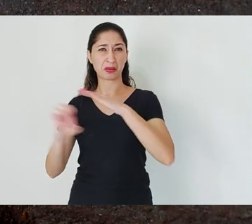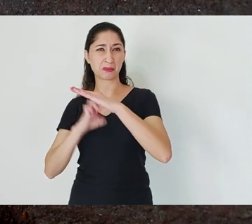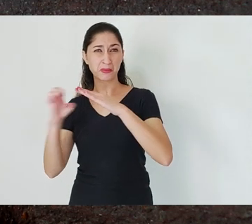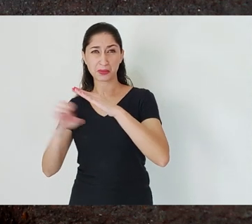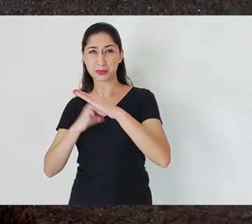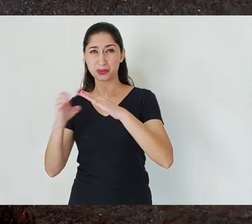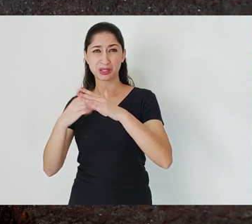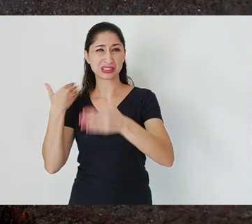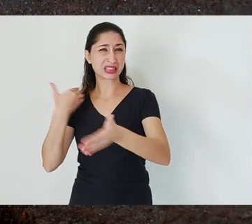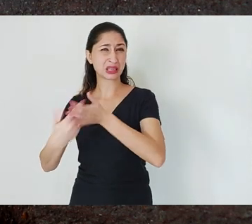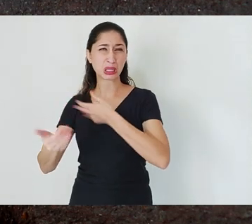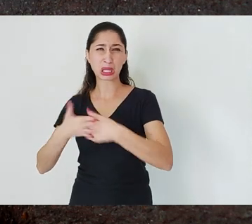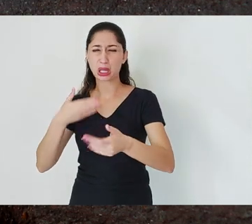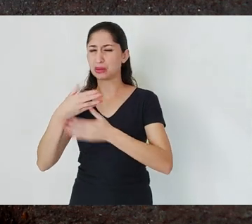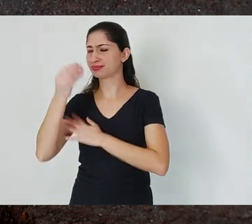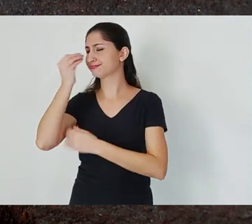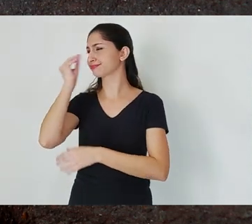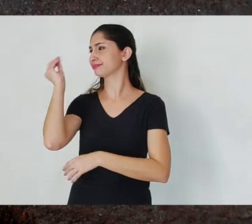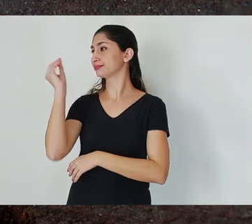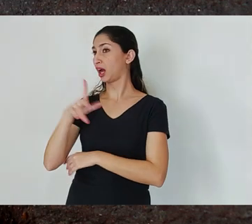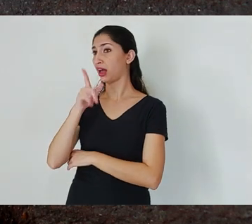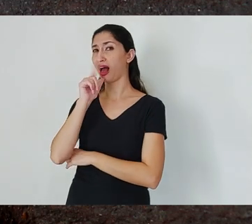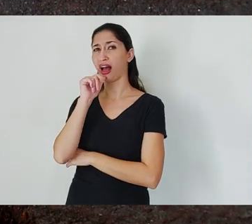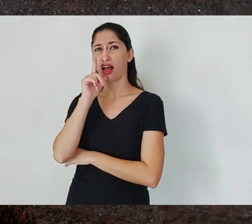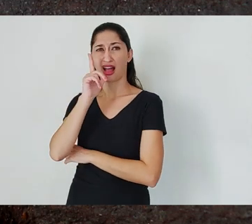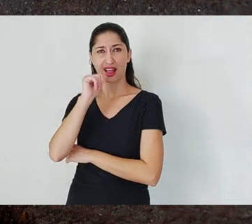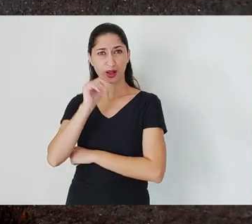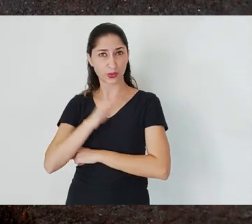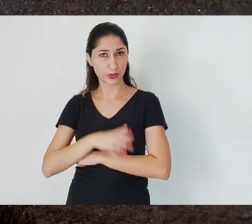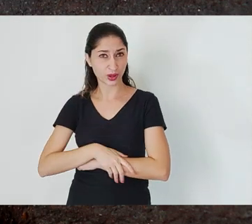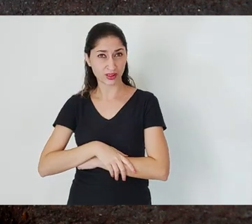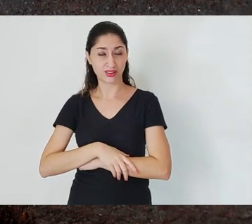relationship and especially the interaction of of one project with another.